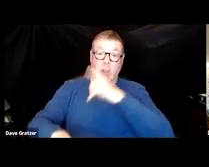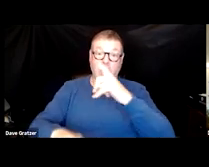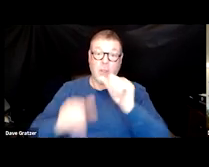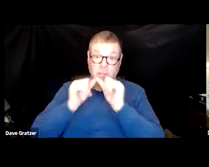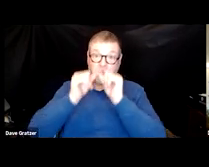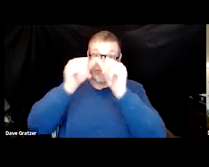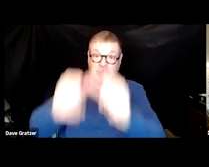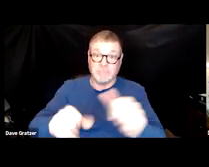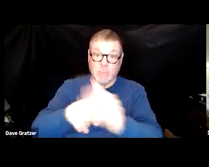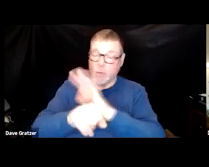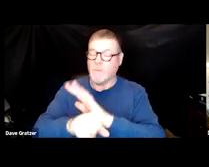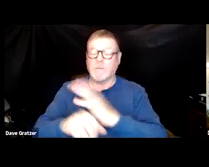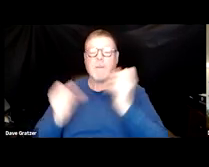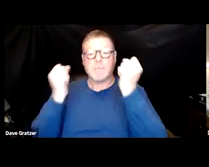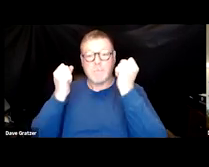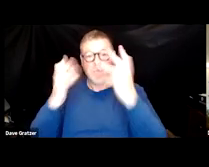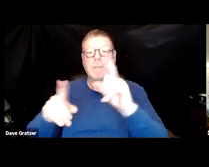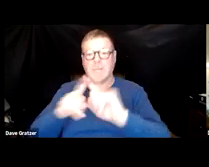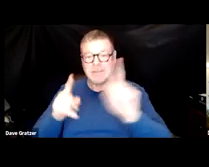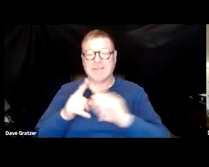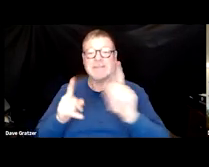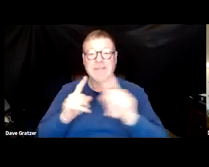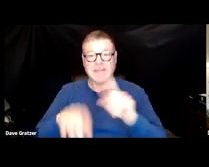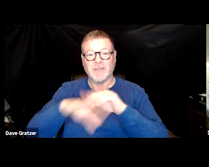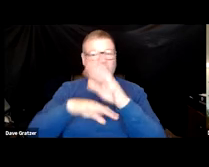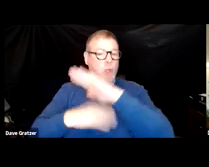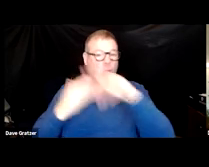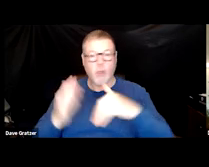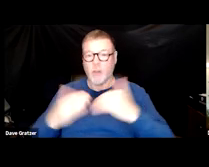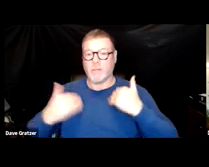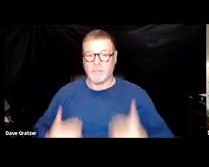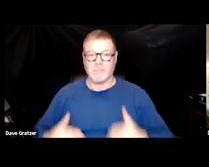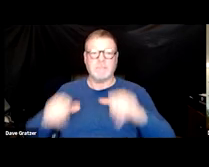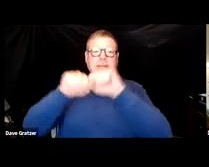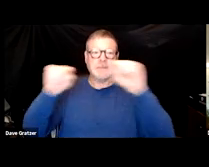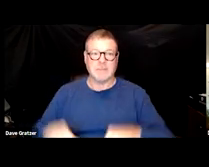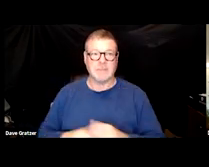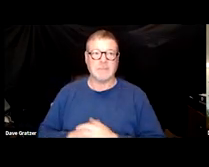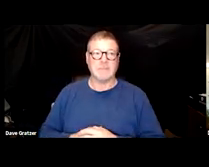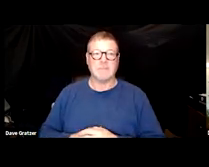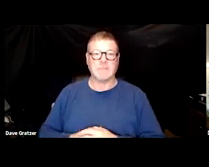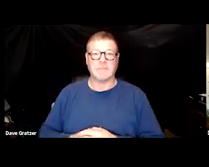has far reaching implications and it can affect almost all body systems and therefore function.